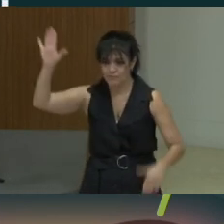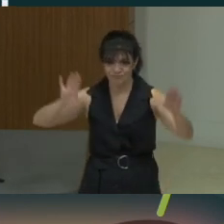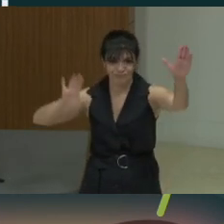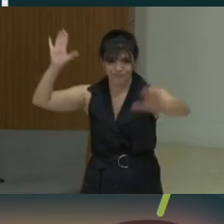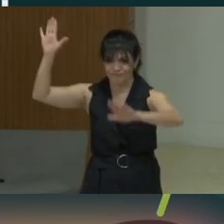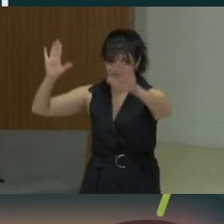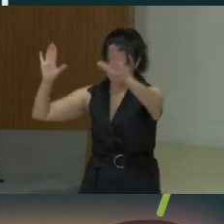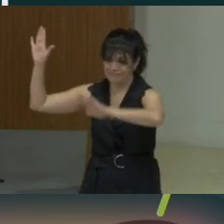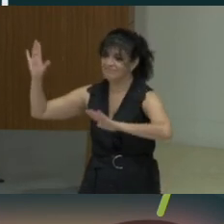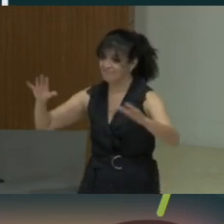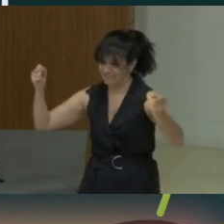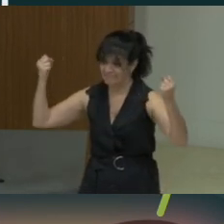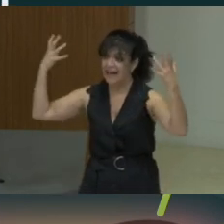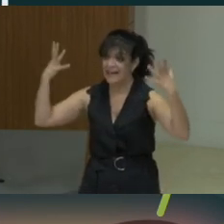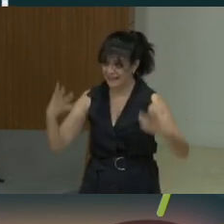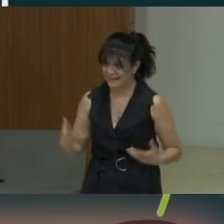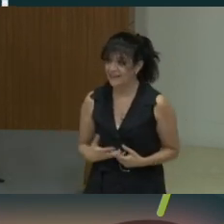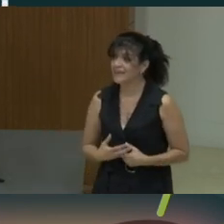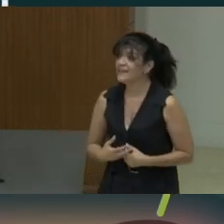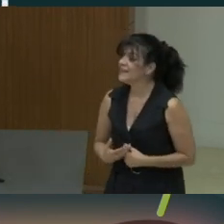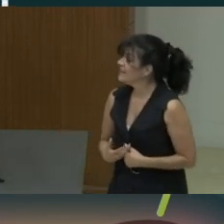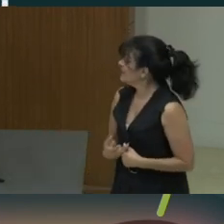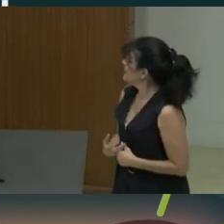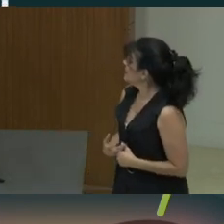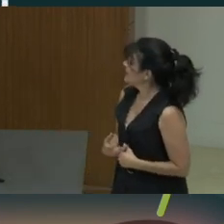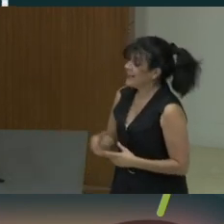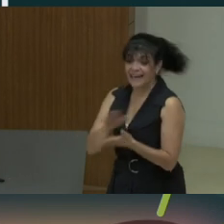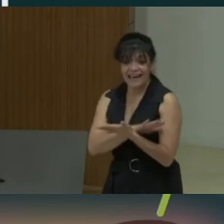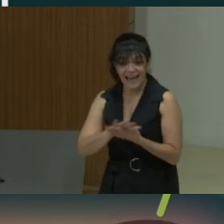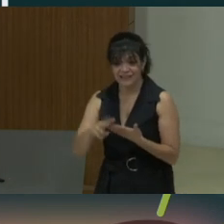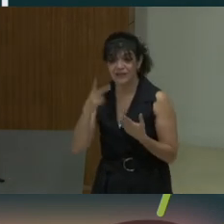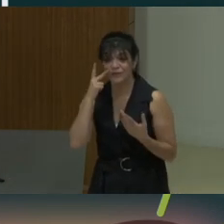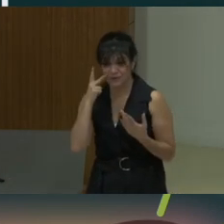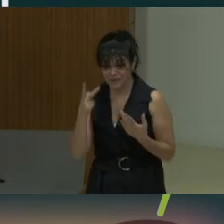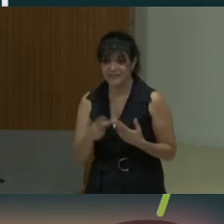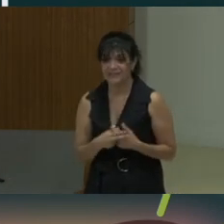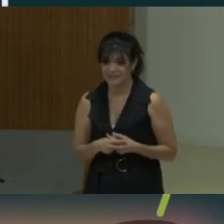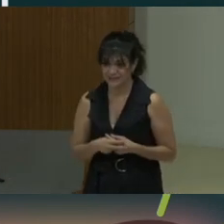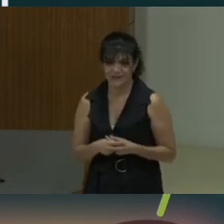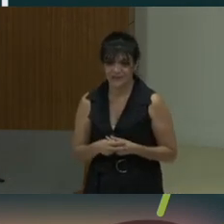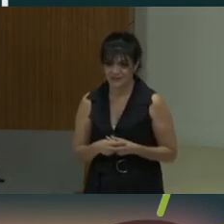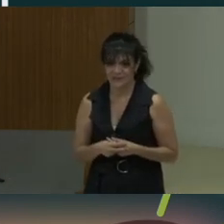Very nice. Okay. Also nice to see that the students who we engage with in February are still